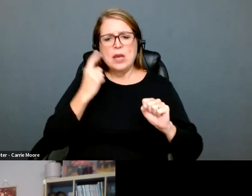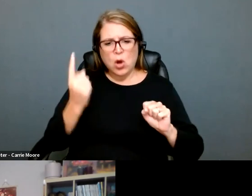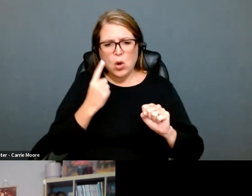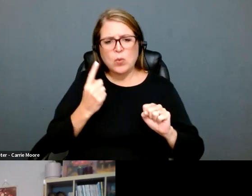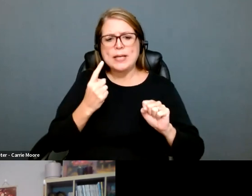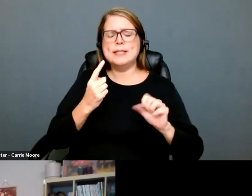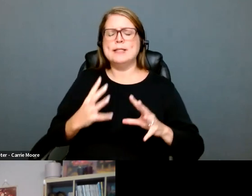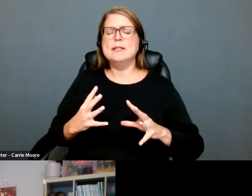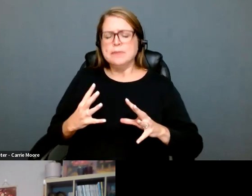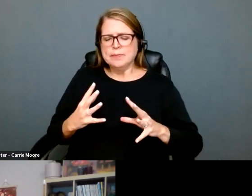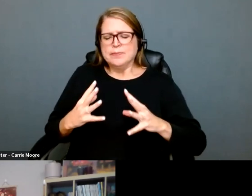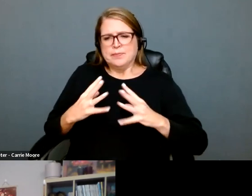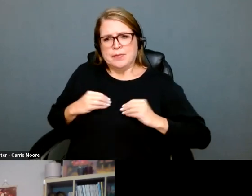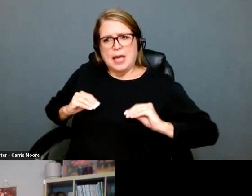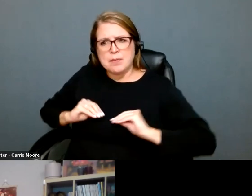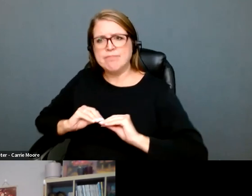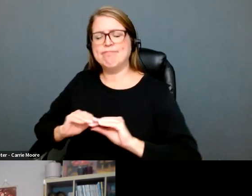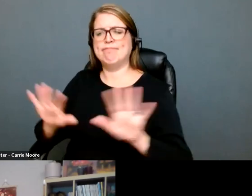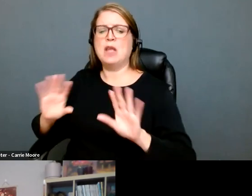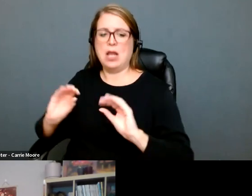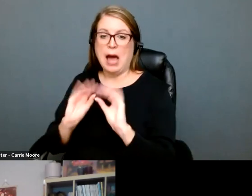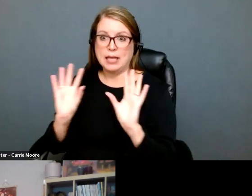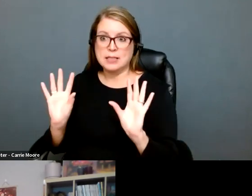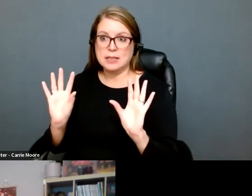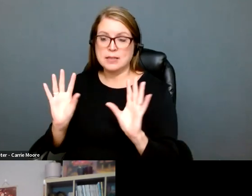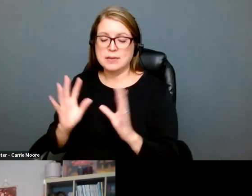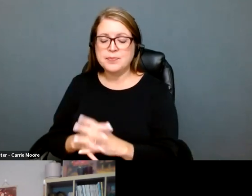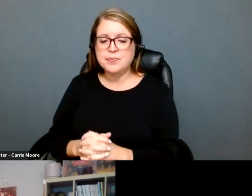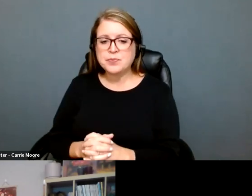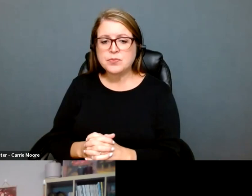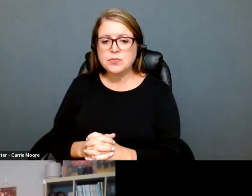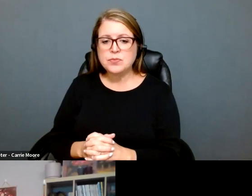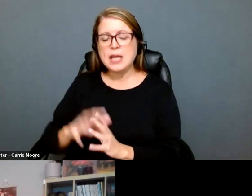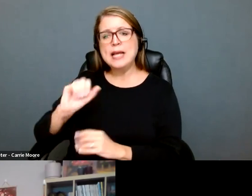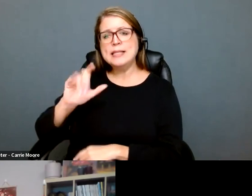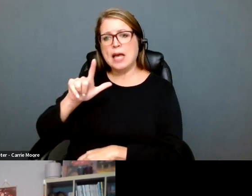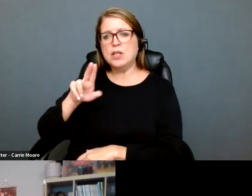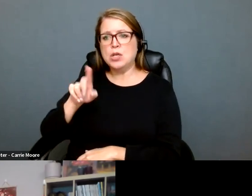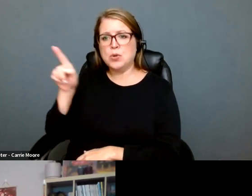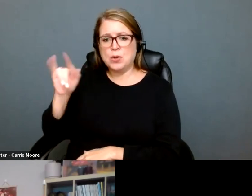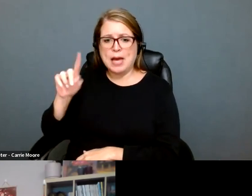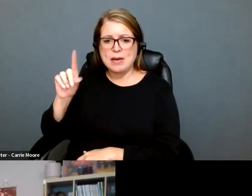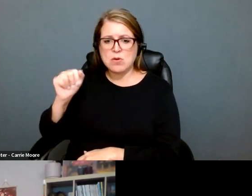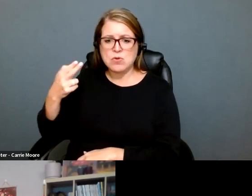own light. I want to ask you, how is the ACLU of Idaho and its community fighting back against these